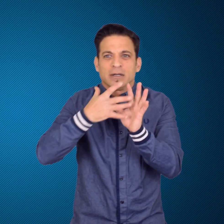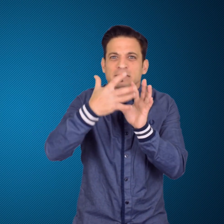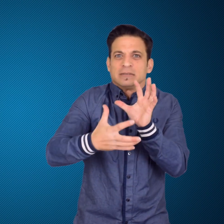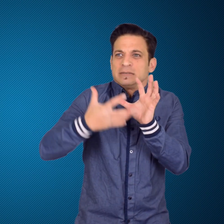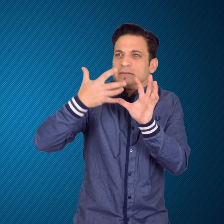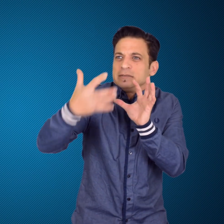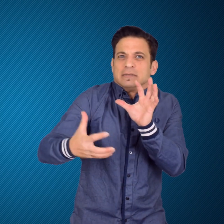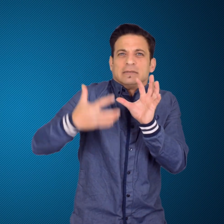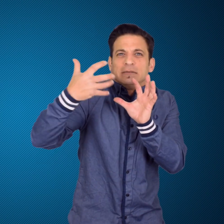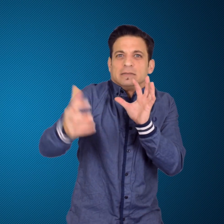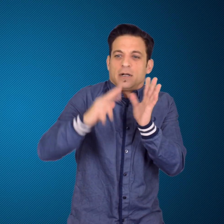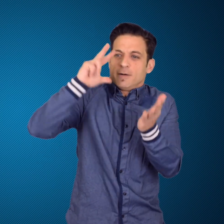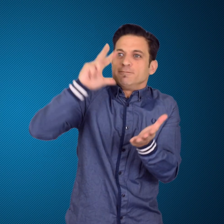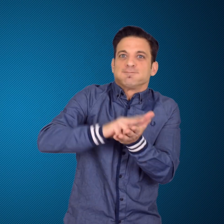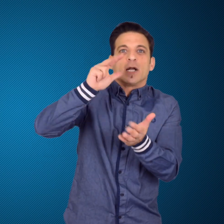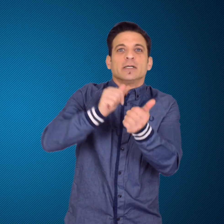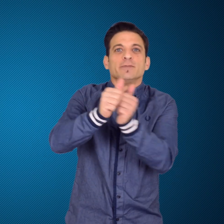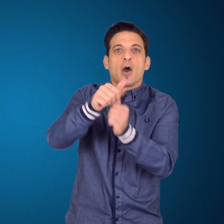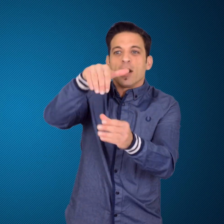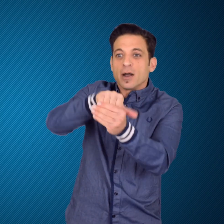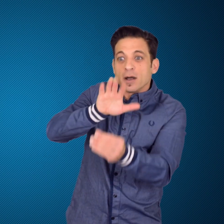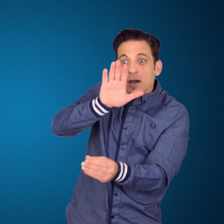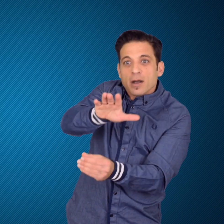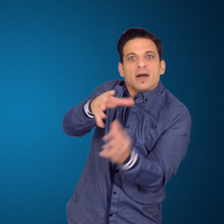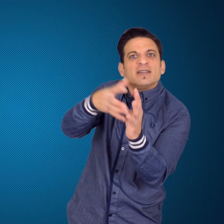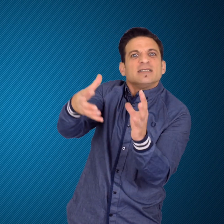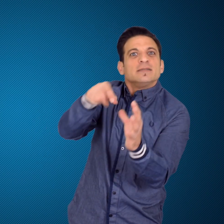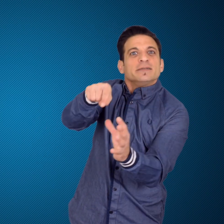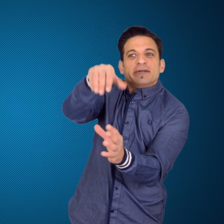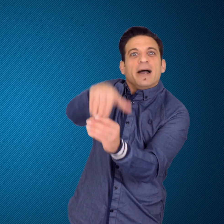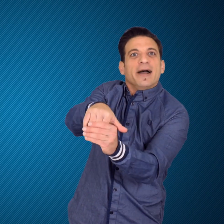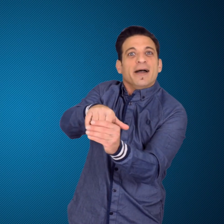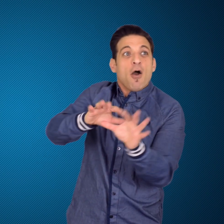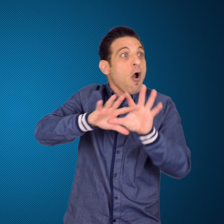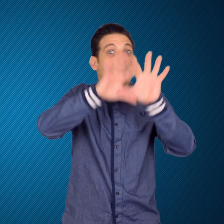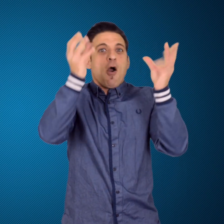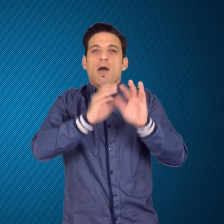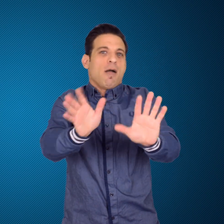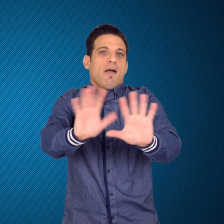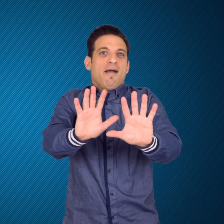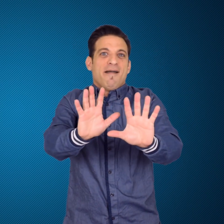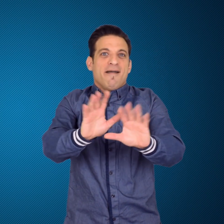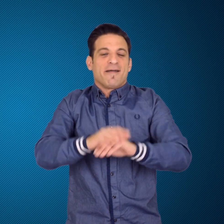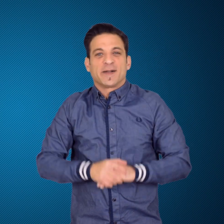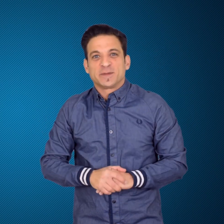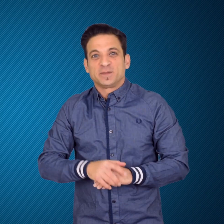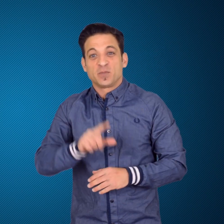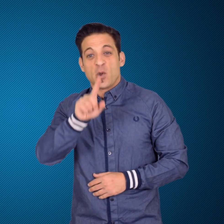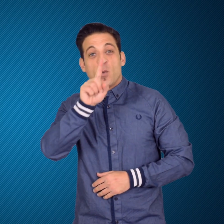lasted much longer and set records for being the longest